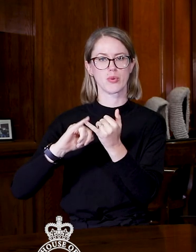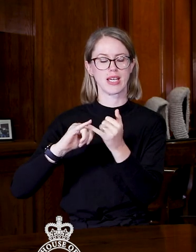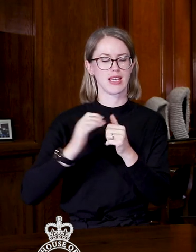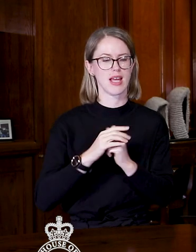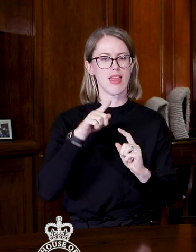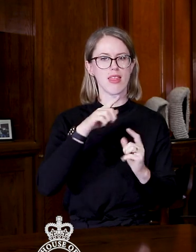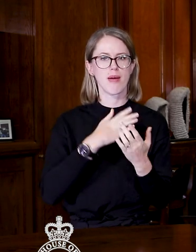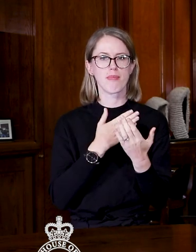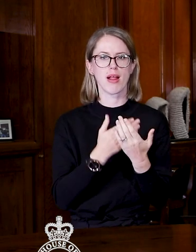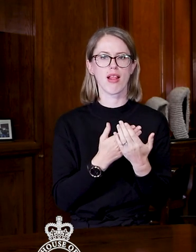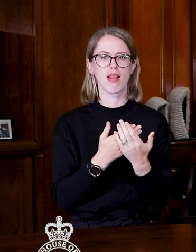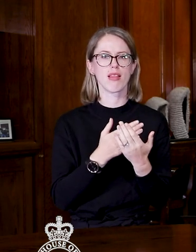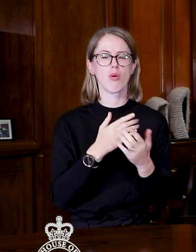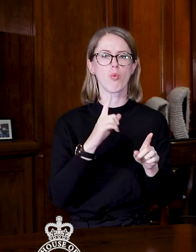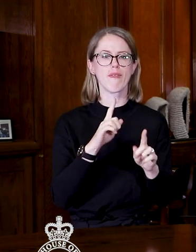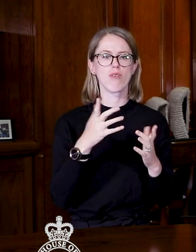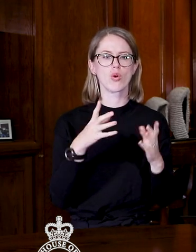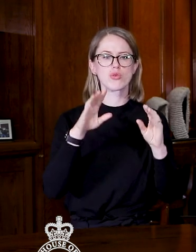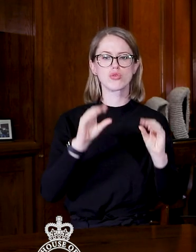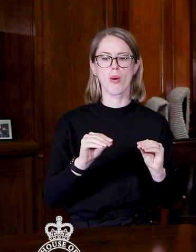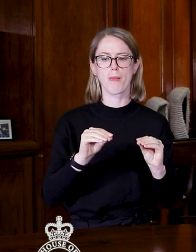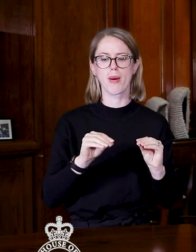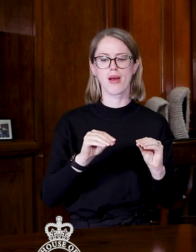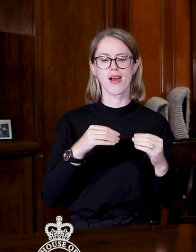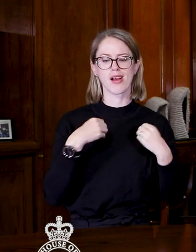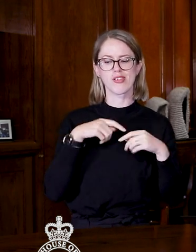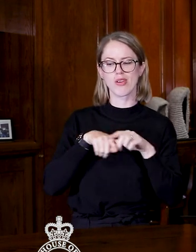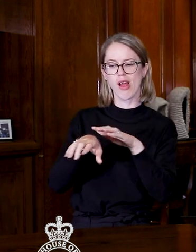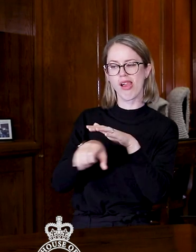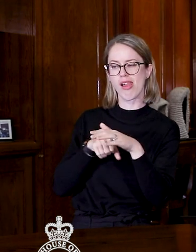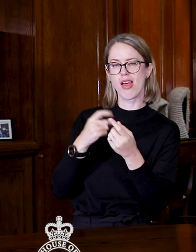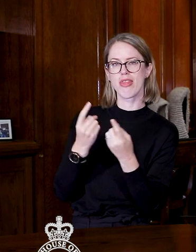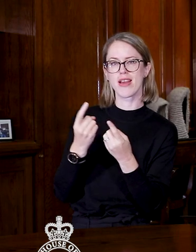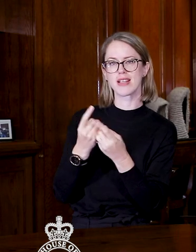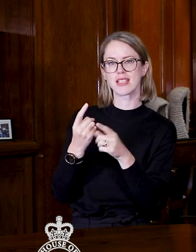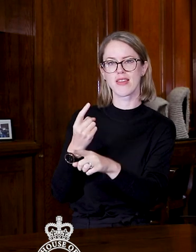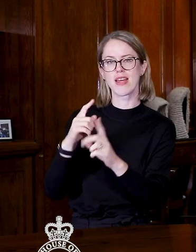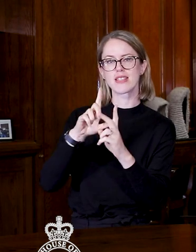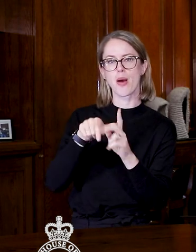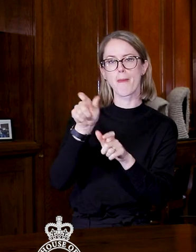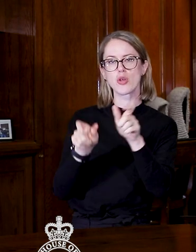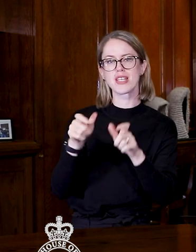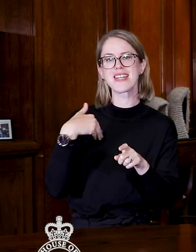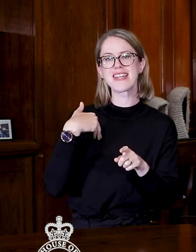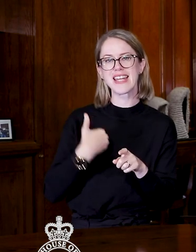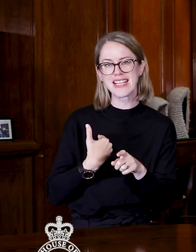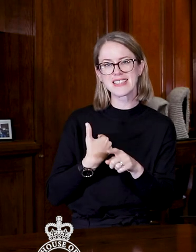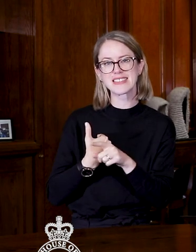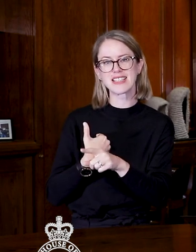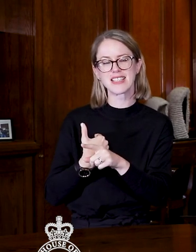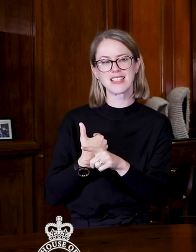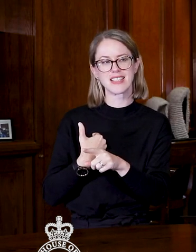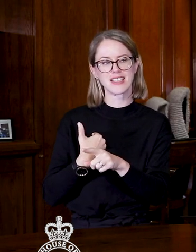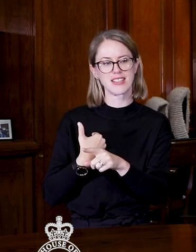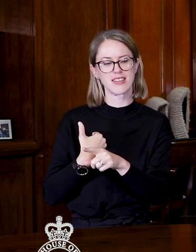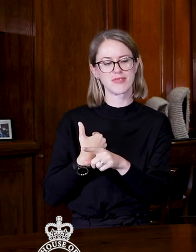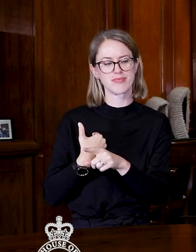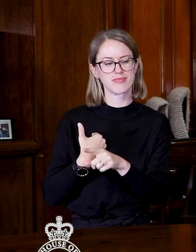This is a bill just to stop creditors taking away things which are necessary for a debtor's